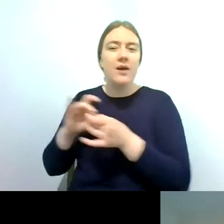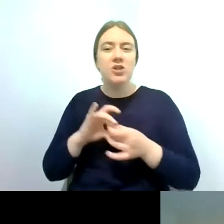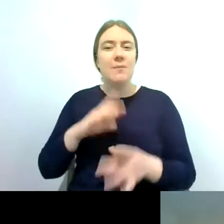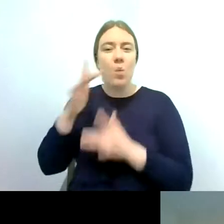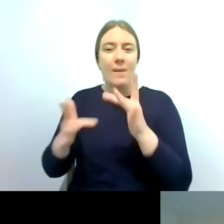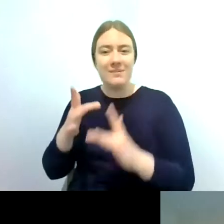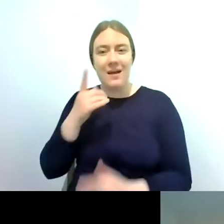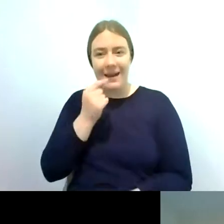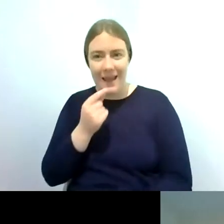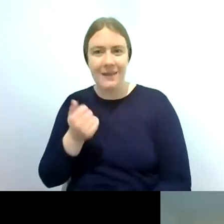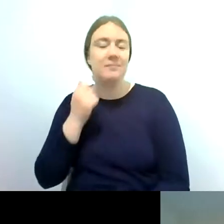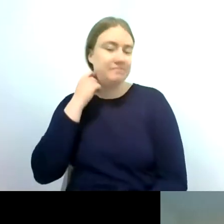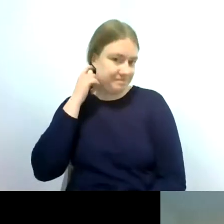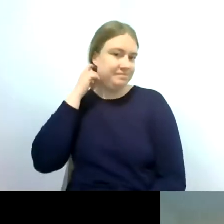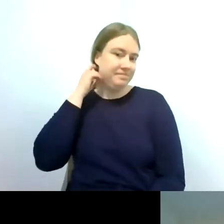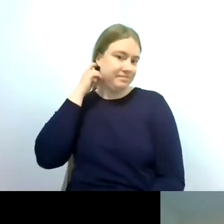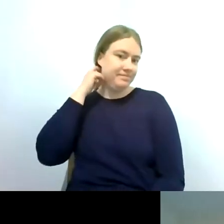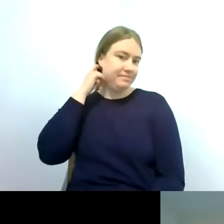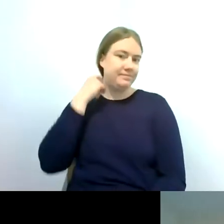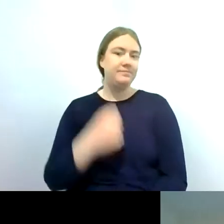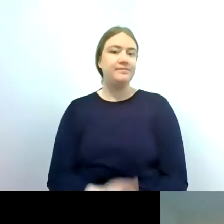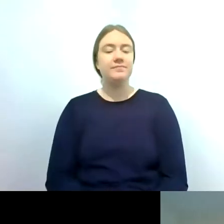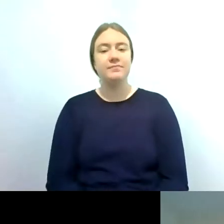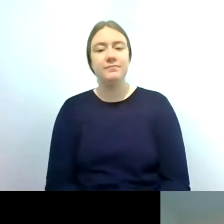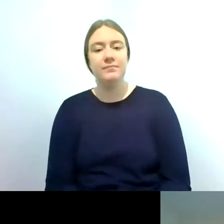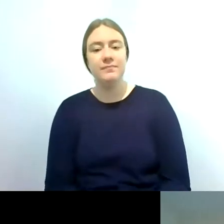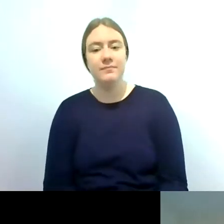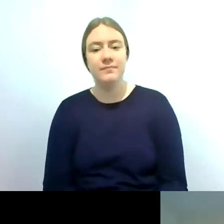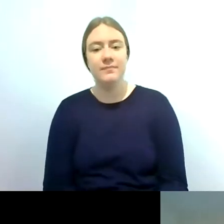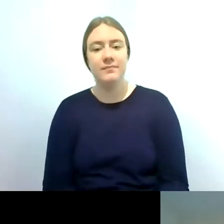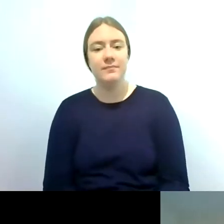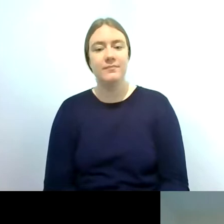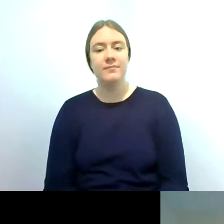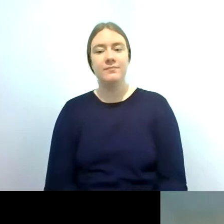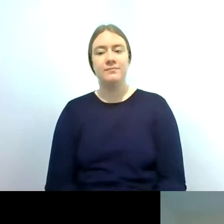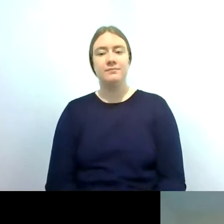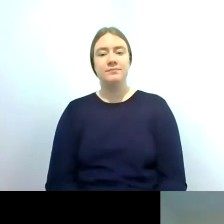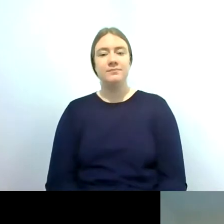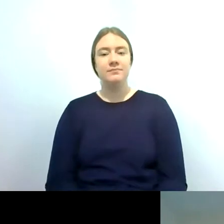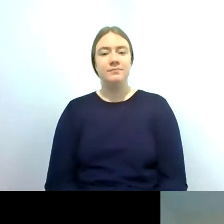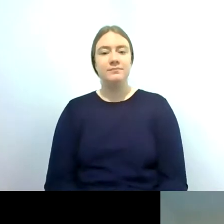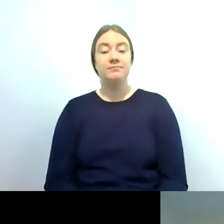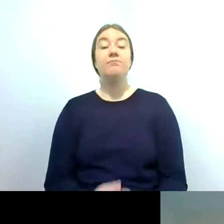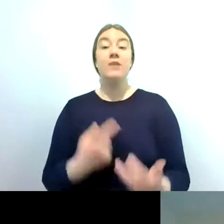okay great um another question here is um around the surveying so